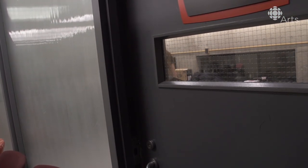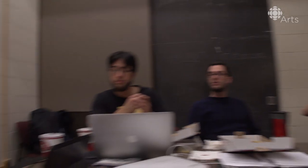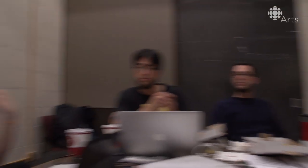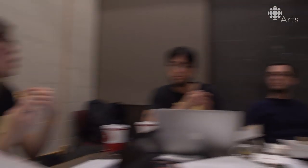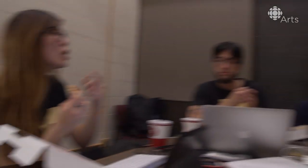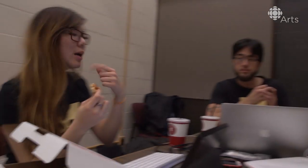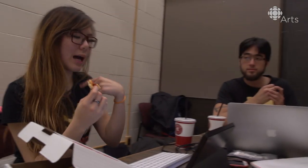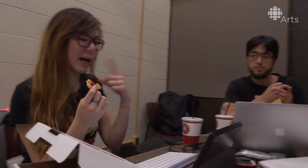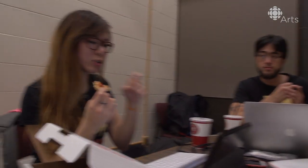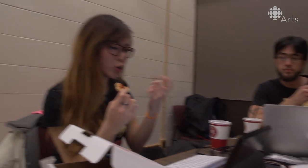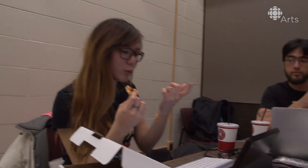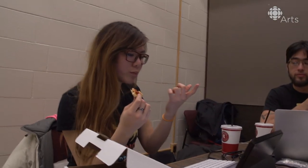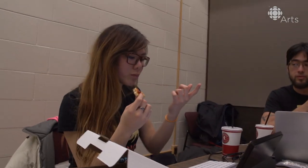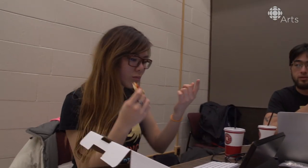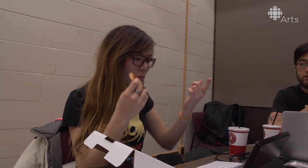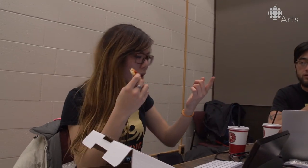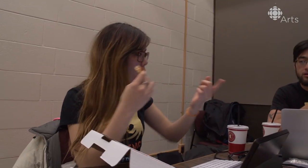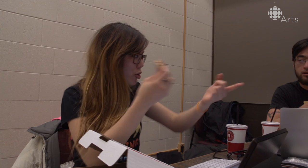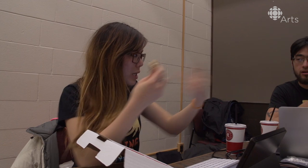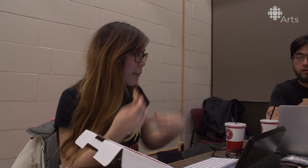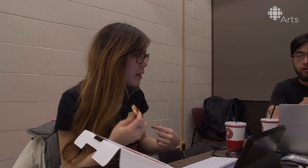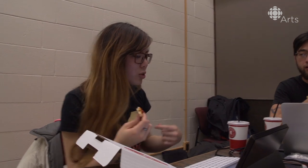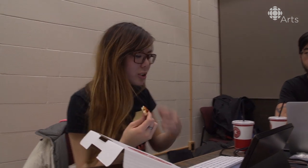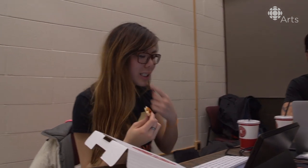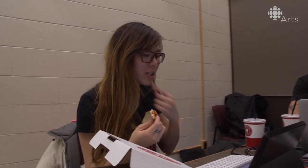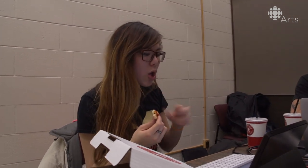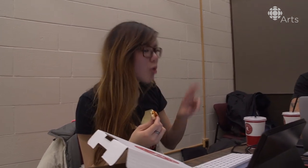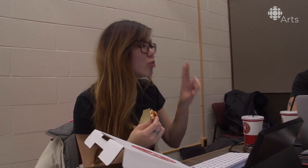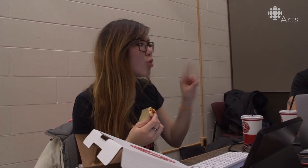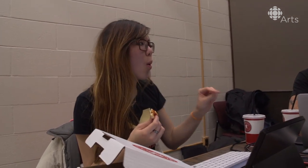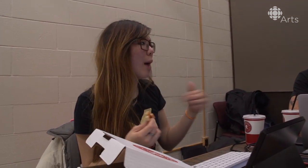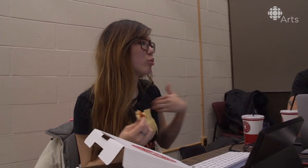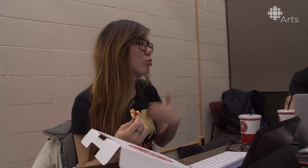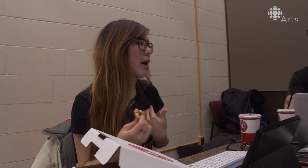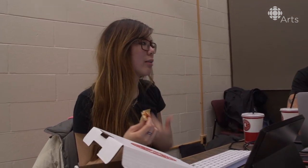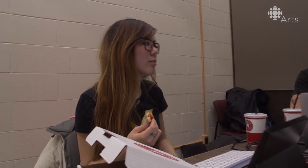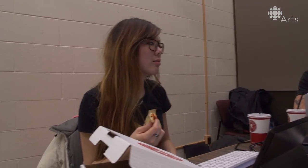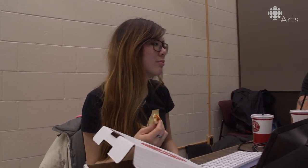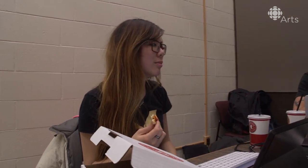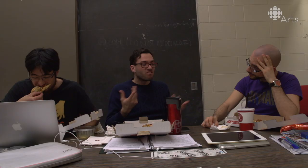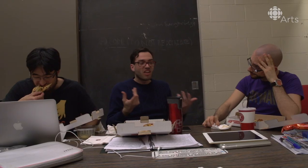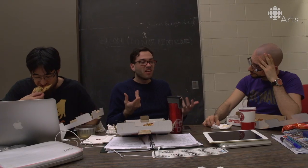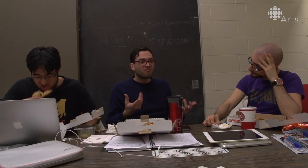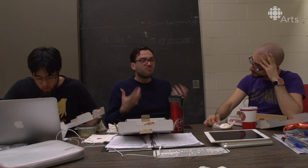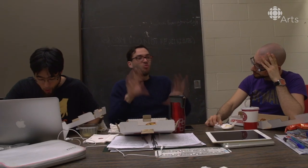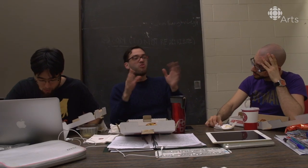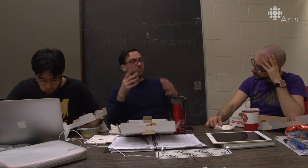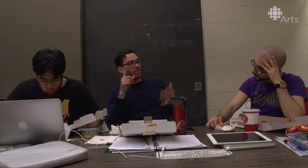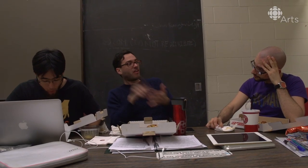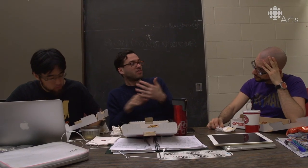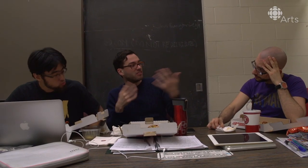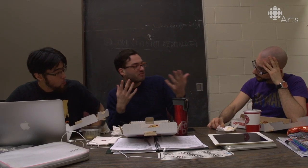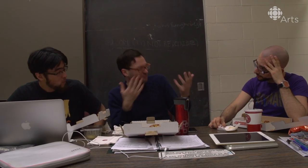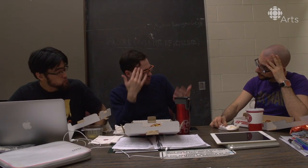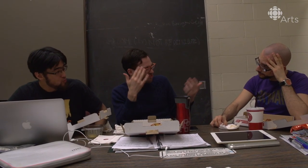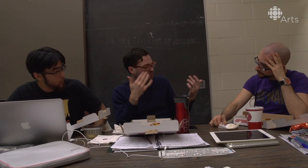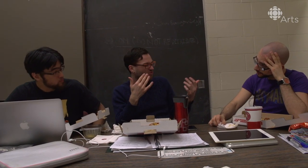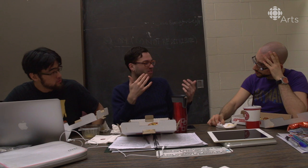[Aselin] Ten minutes ago, I asked her, “Are you coming?” She said, “No, I'm too tired.” [Remy] I can't believe she would just cancel like that.